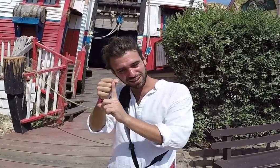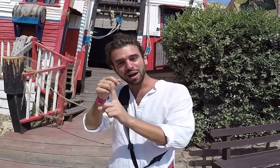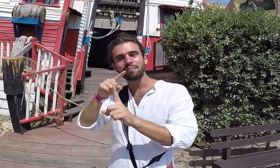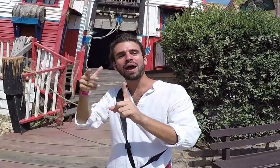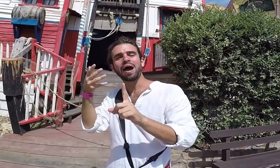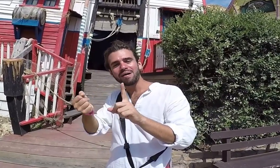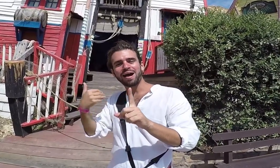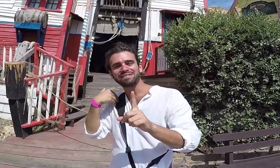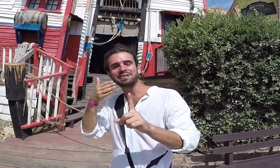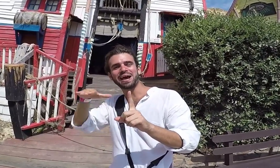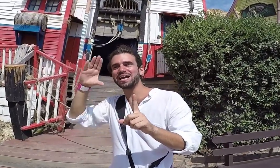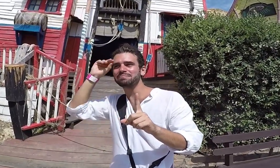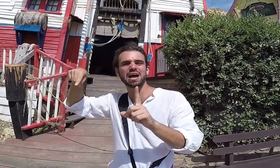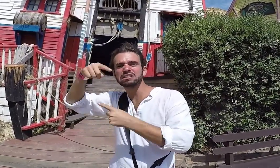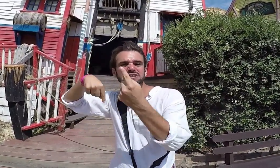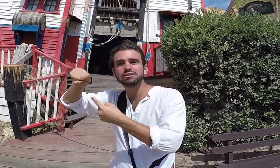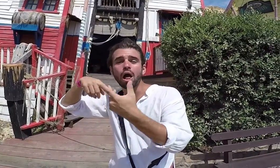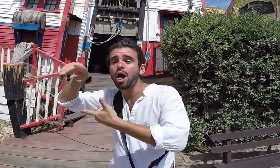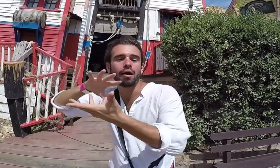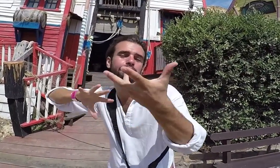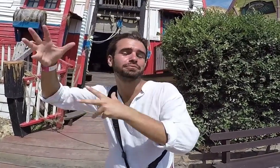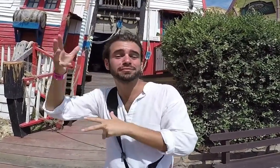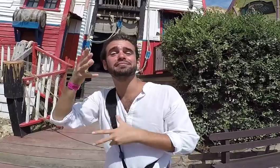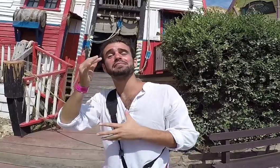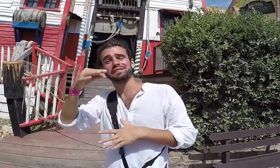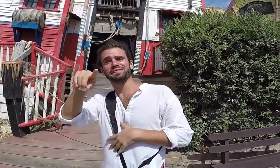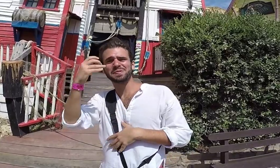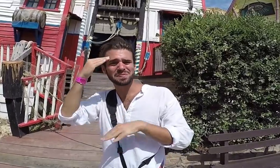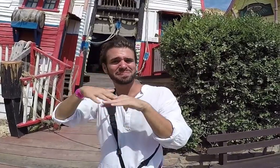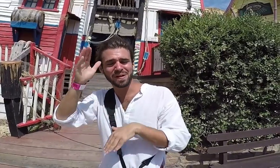Of couse, bad people got involved to stir up its storyline!